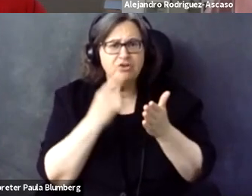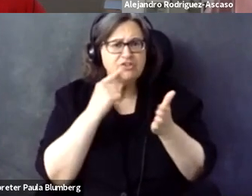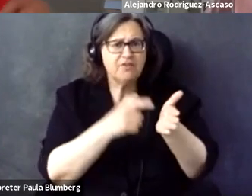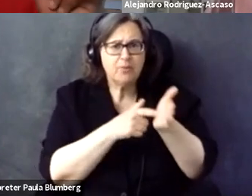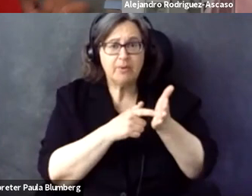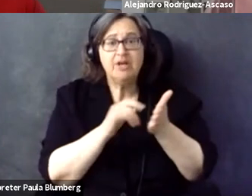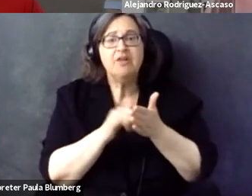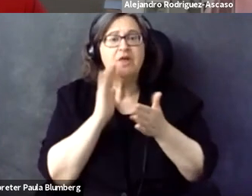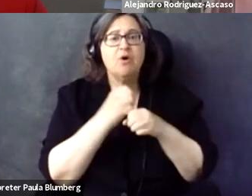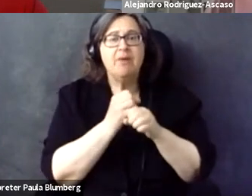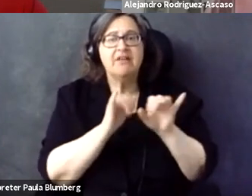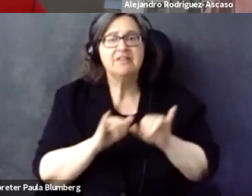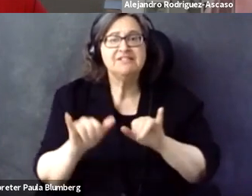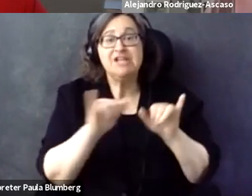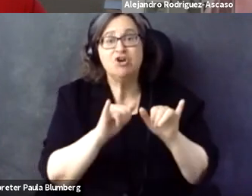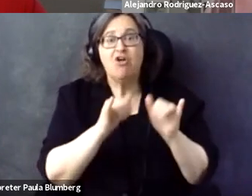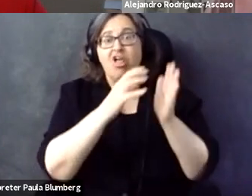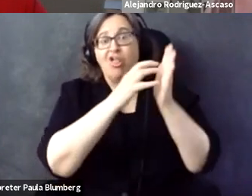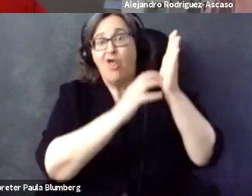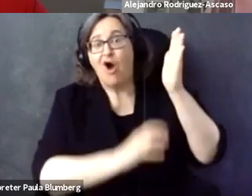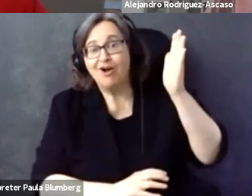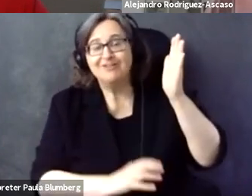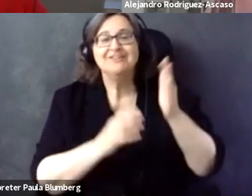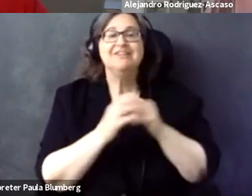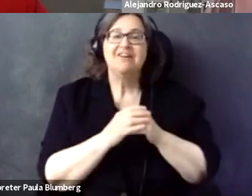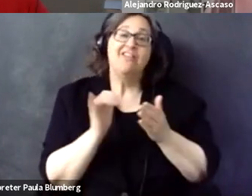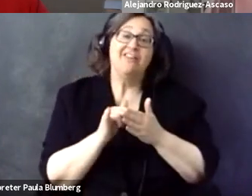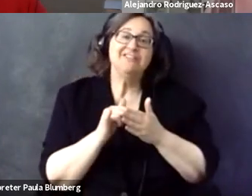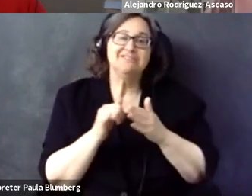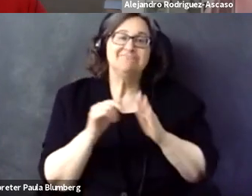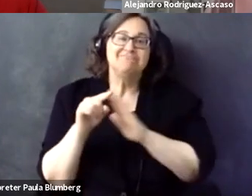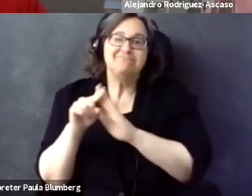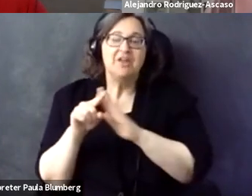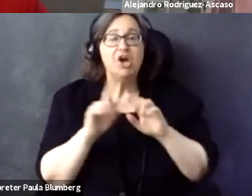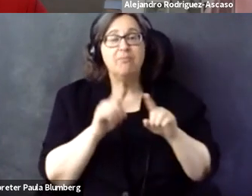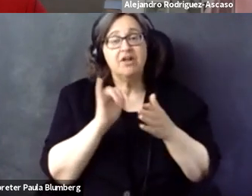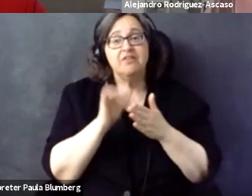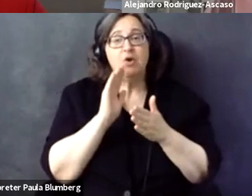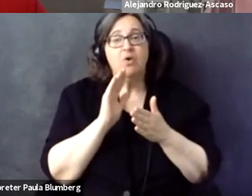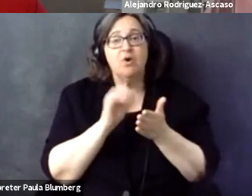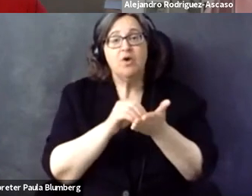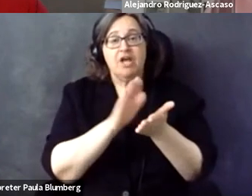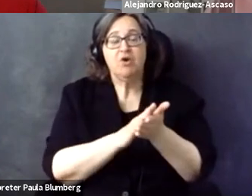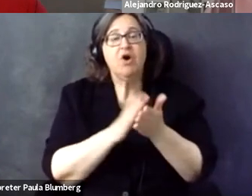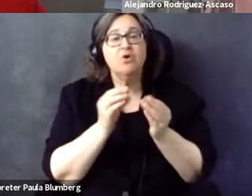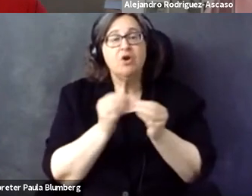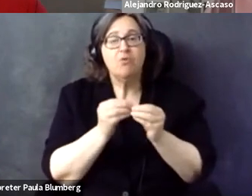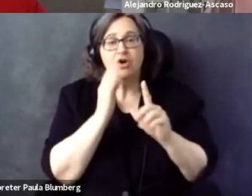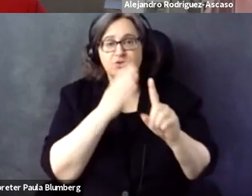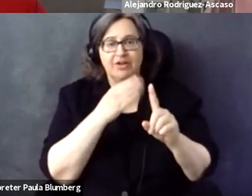is making the requirements -- breaking them down to even smaller bits and pieces. This will make the standard longer and